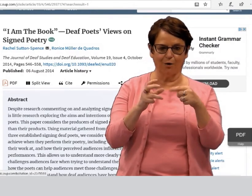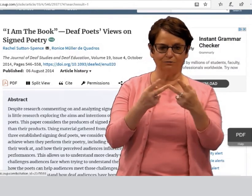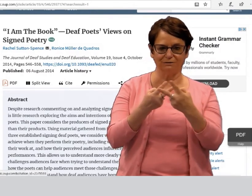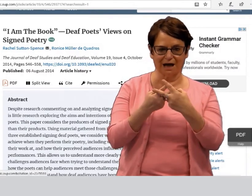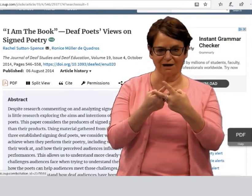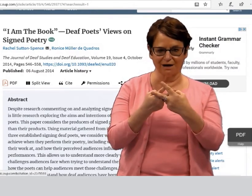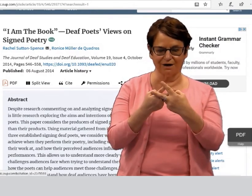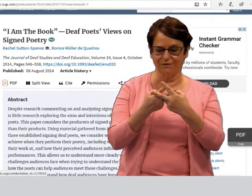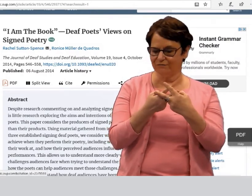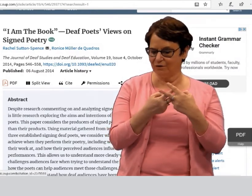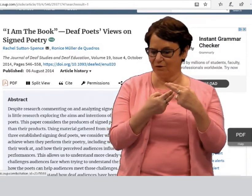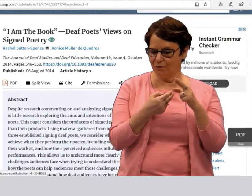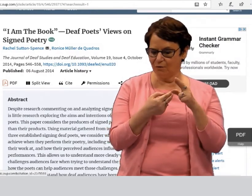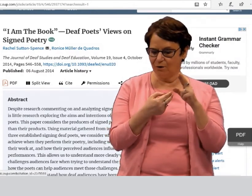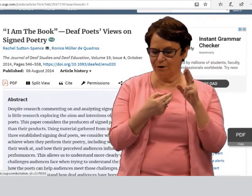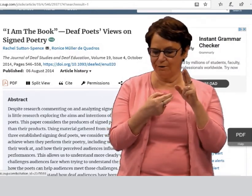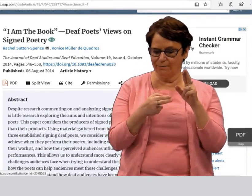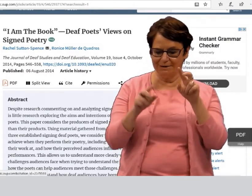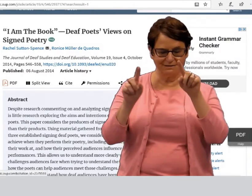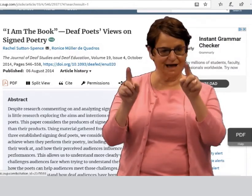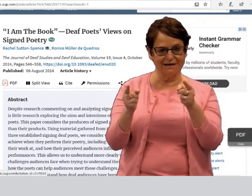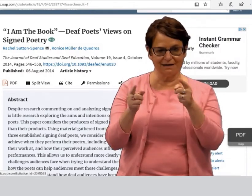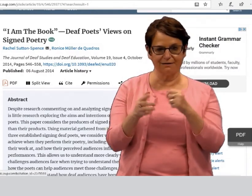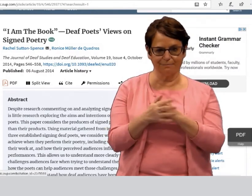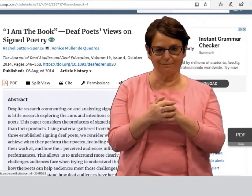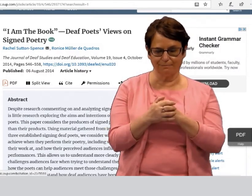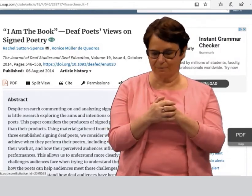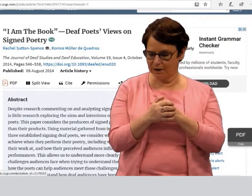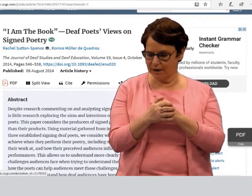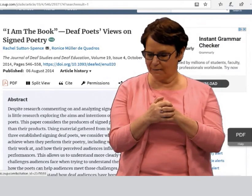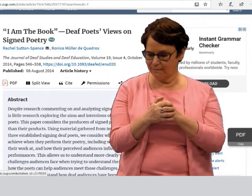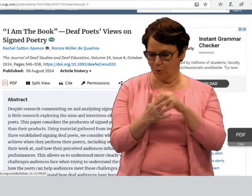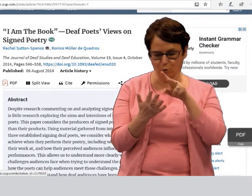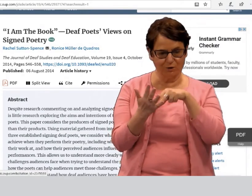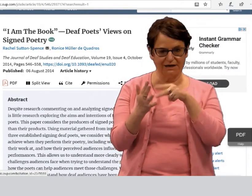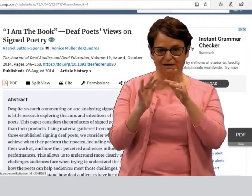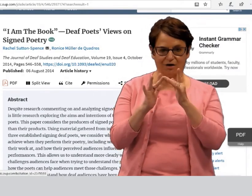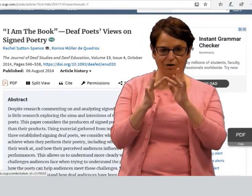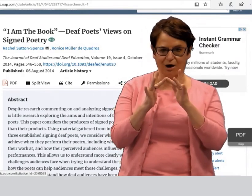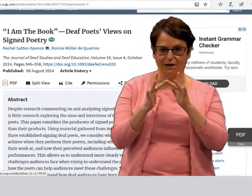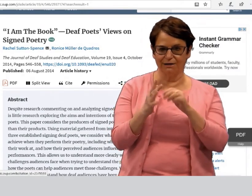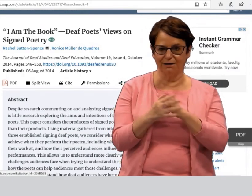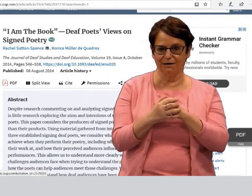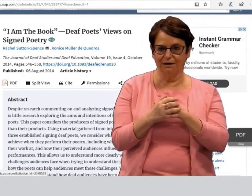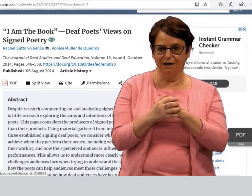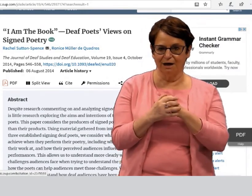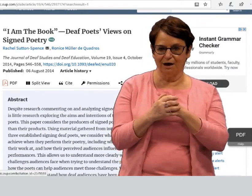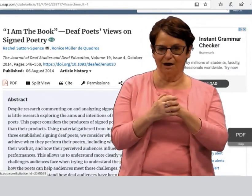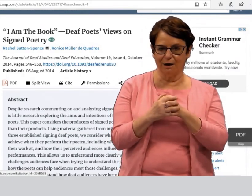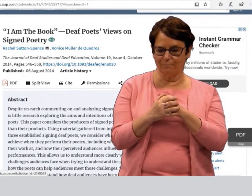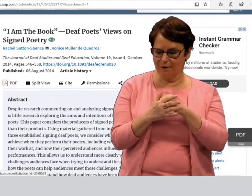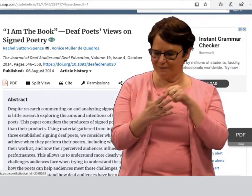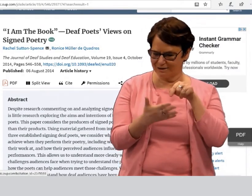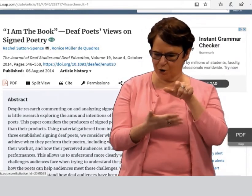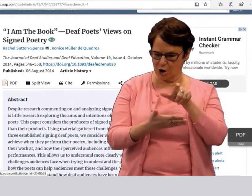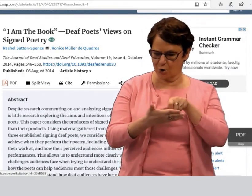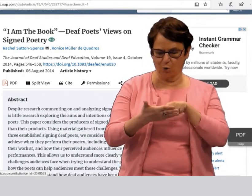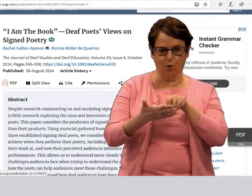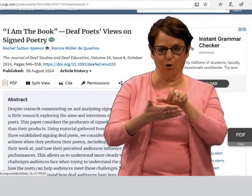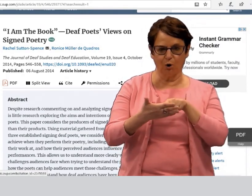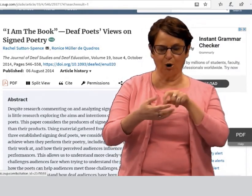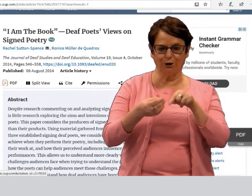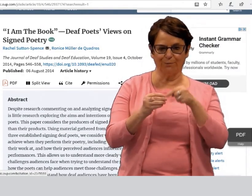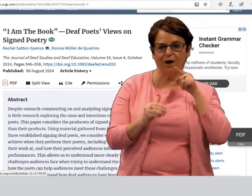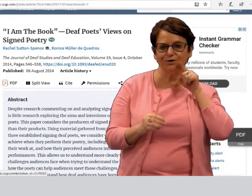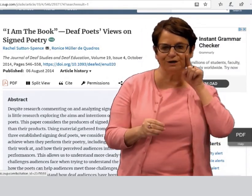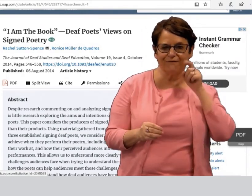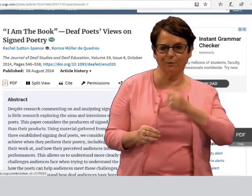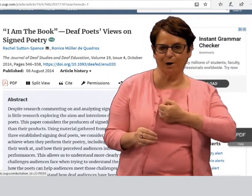Again, you can email, save it, cite it, or read it online.